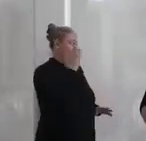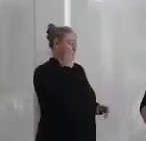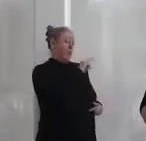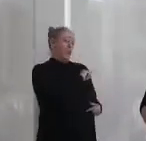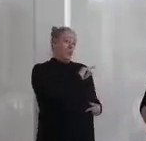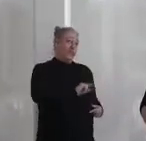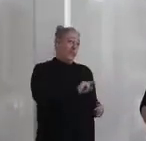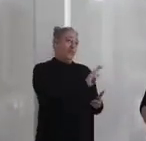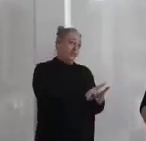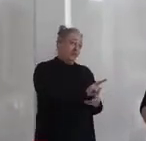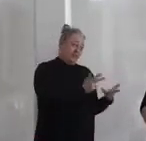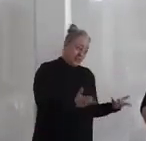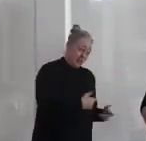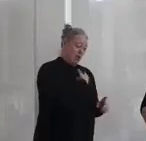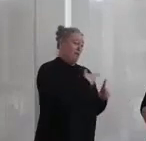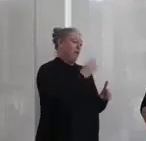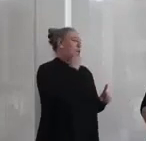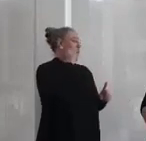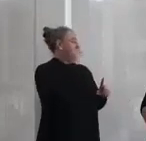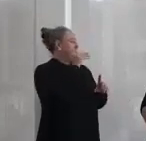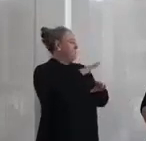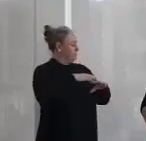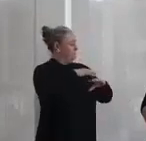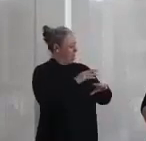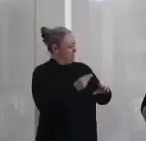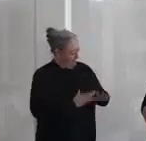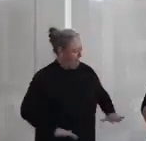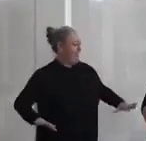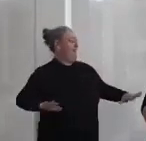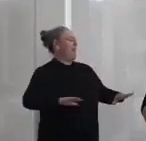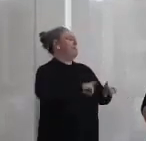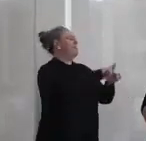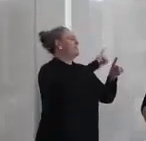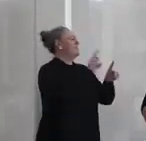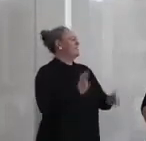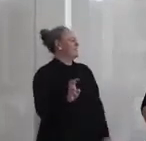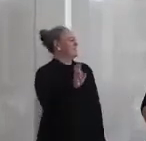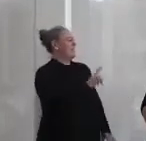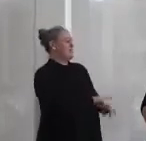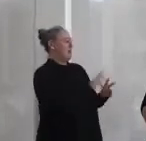and around your home territory and around different places. But for those who don't, I just invite